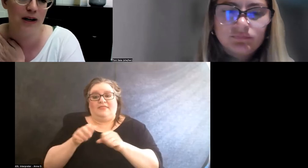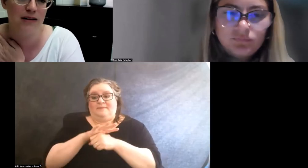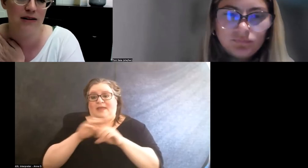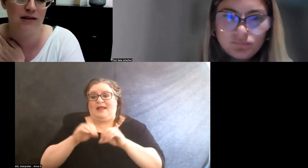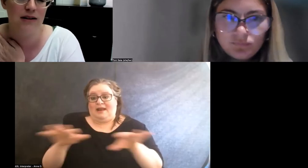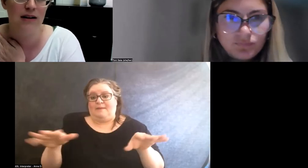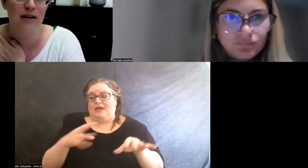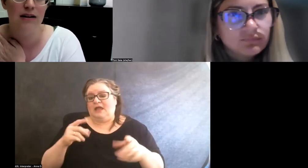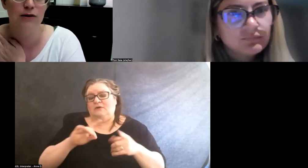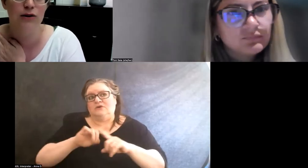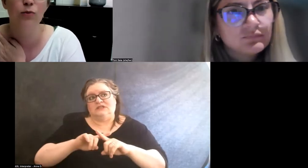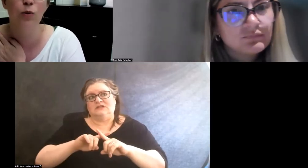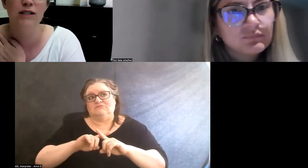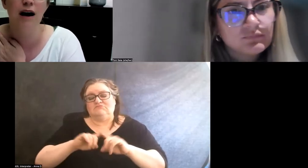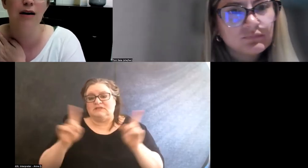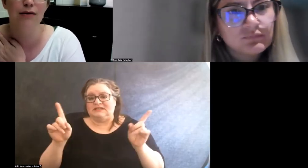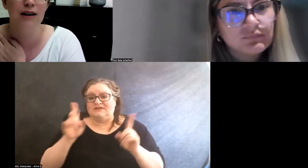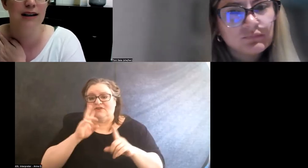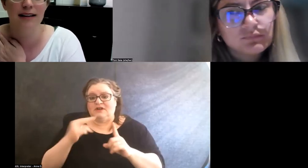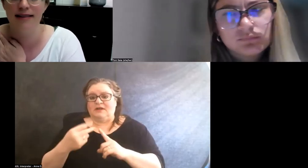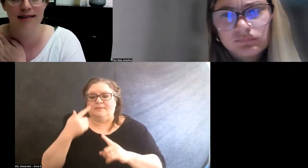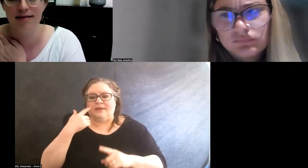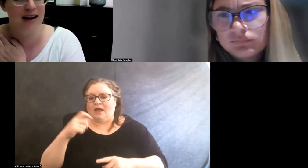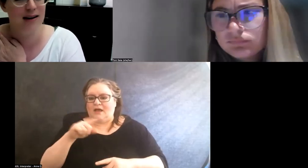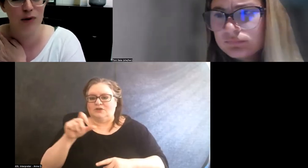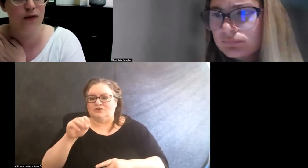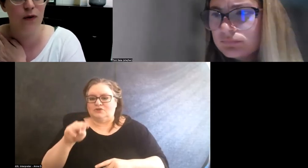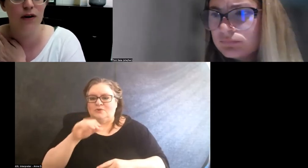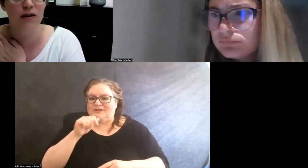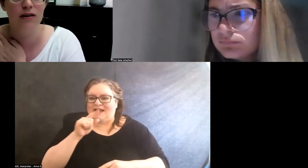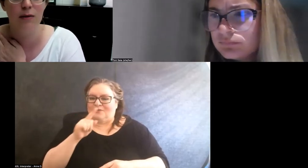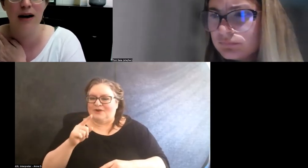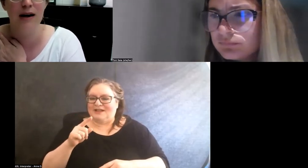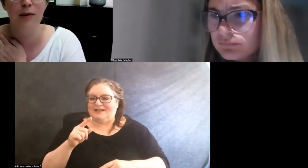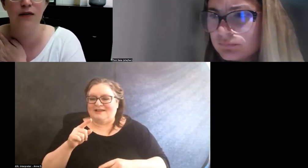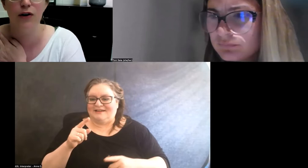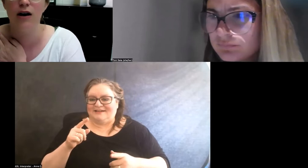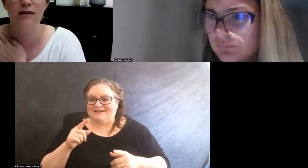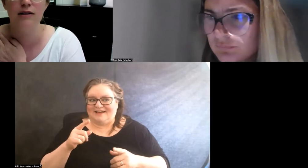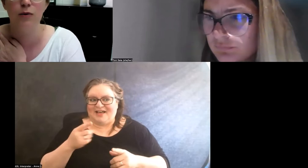because Zoom was not really a thing before the pandemic for us.